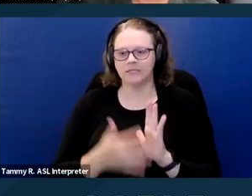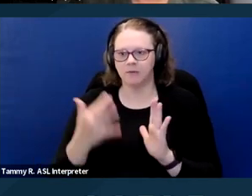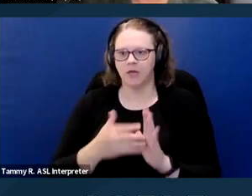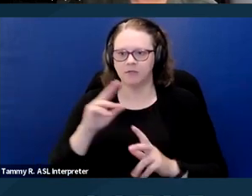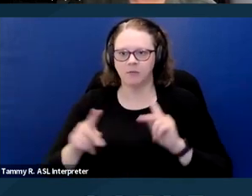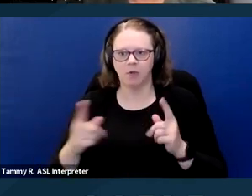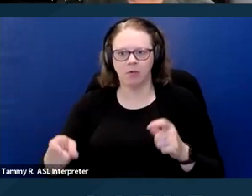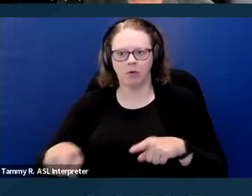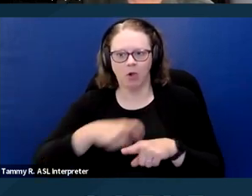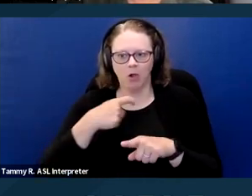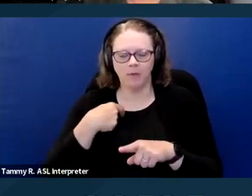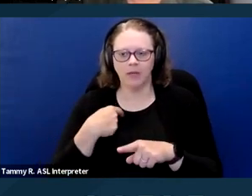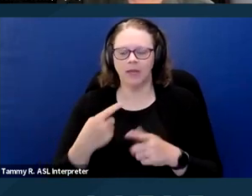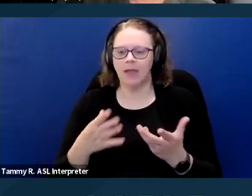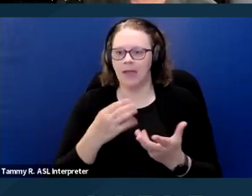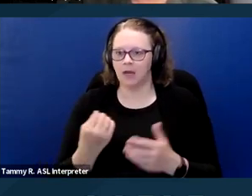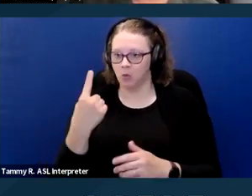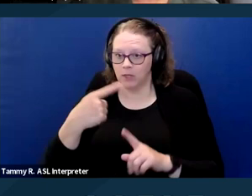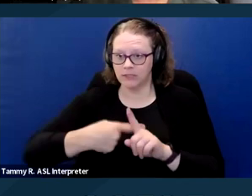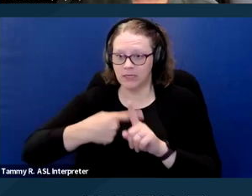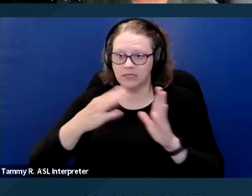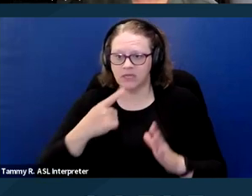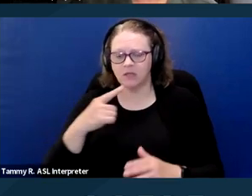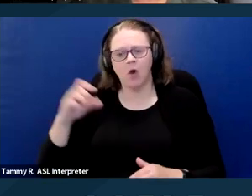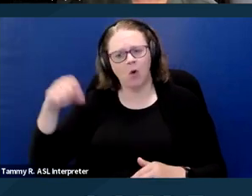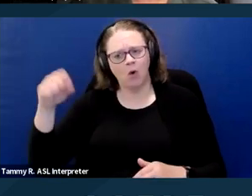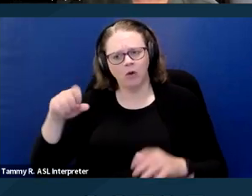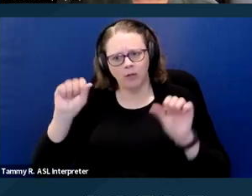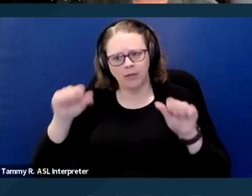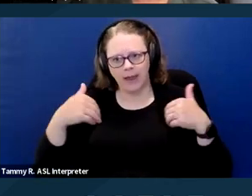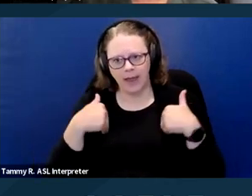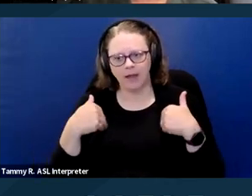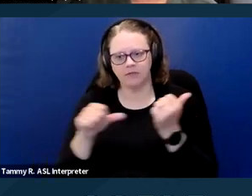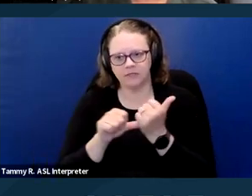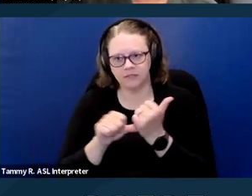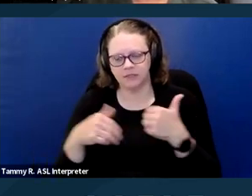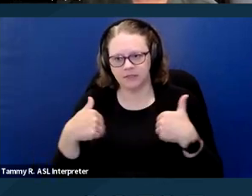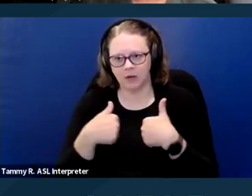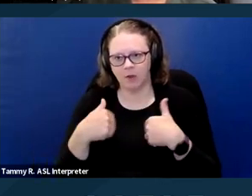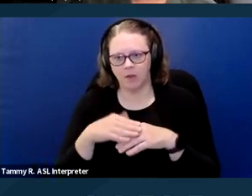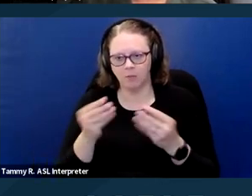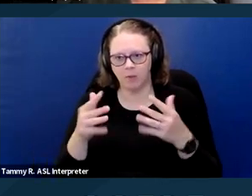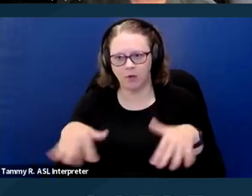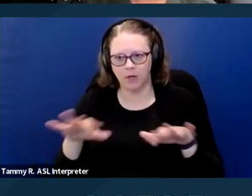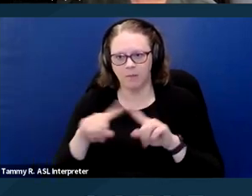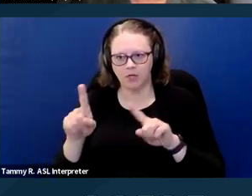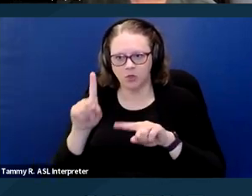where a tenant is told they can have an assistance animal on the property but they can't bring it into common areas.